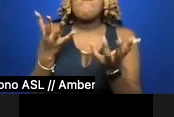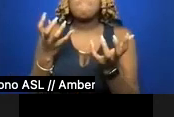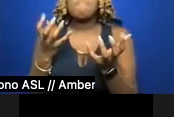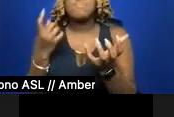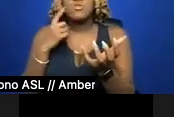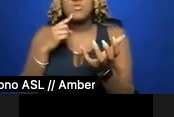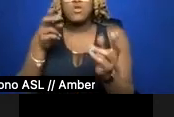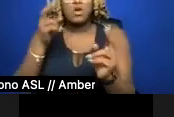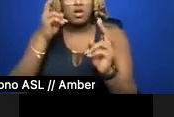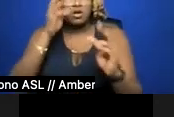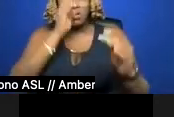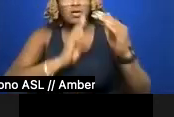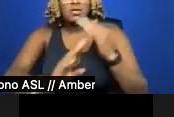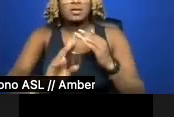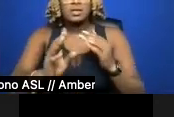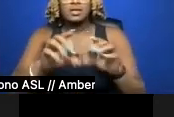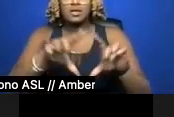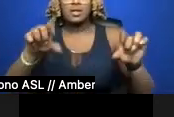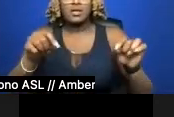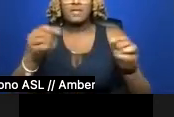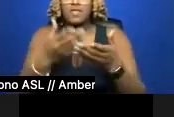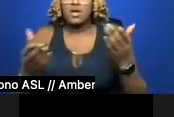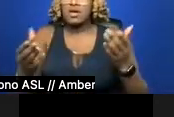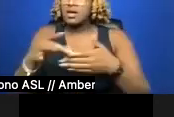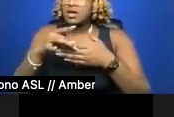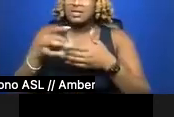my contents left unseen. To the suspecting eye,